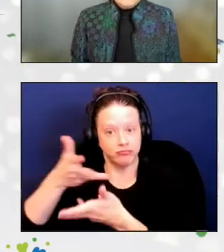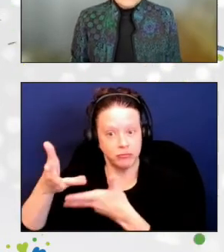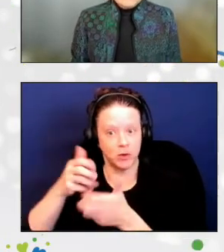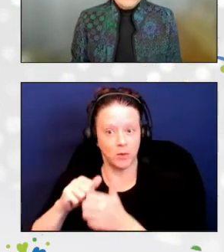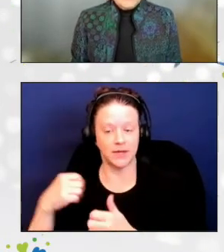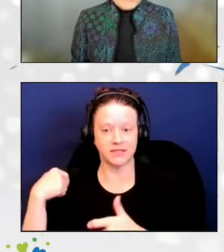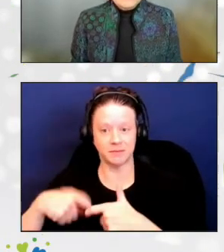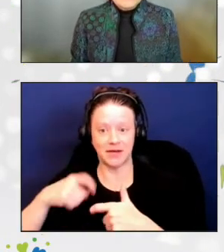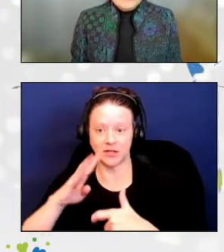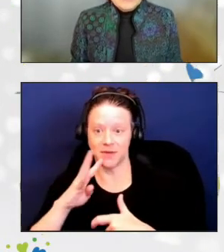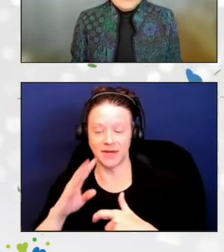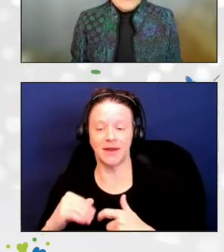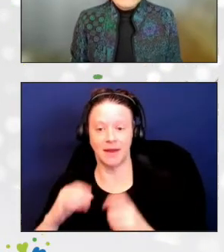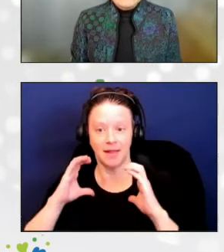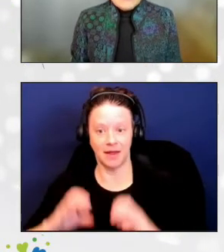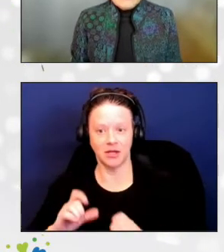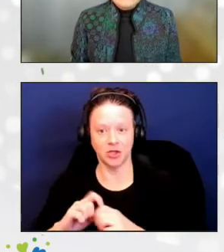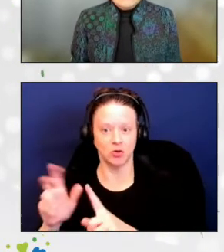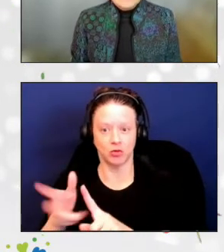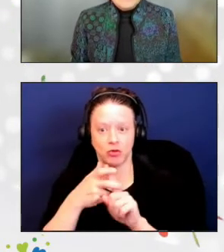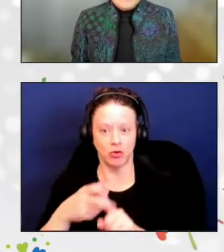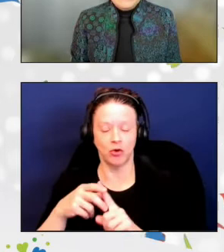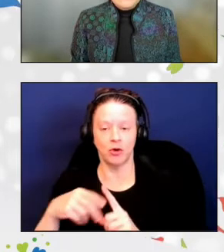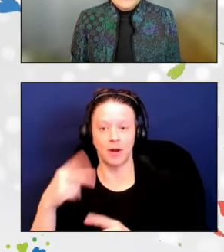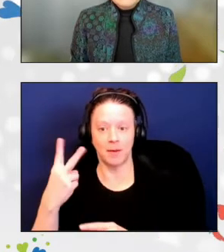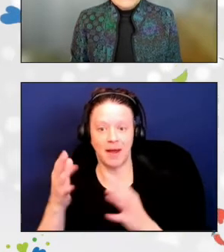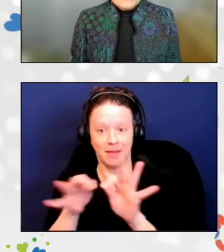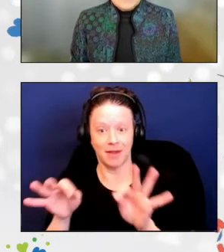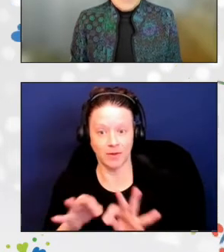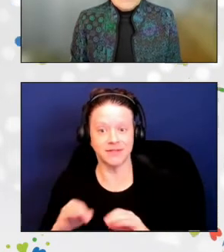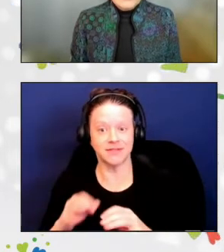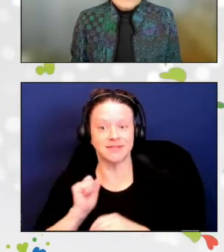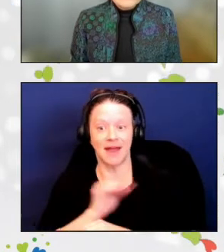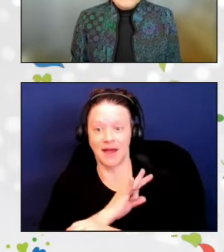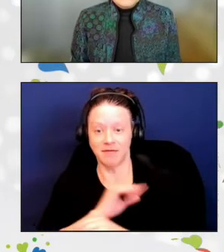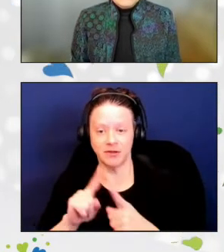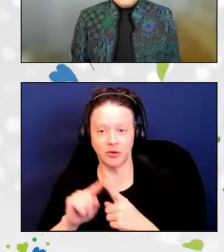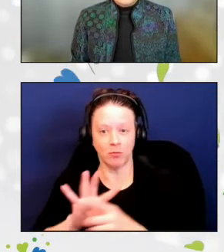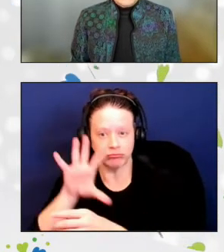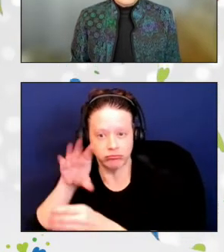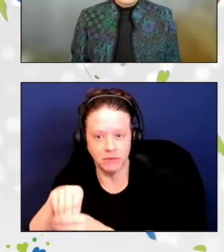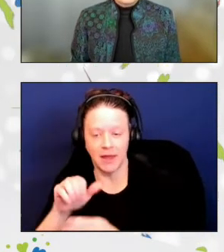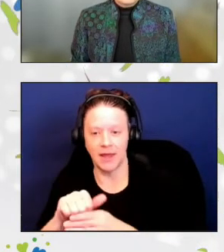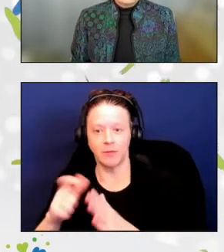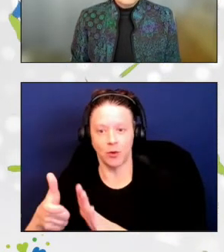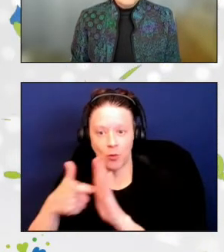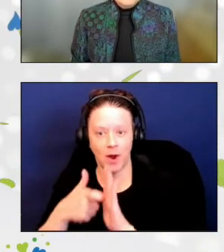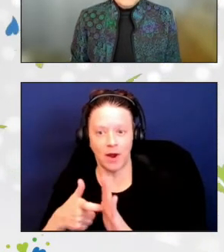and required her new and existing team members to take cultural diversity trainings.